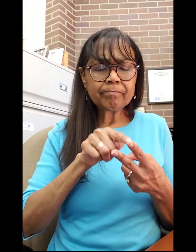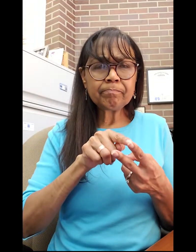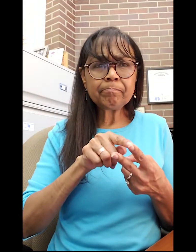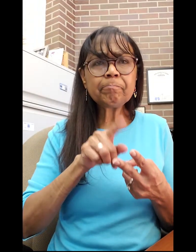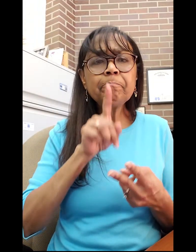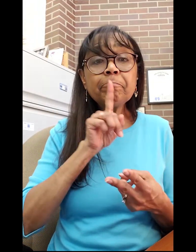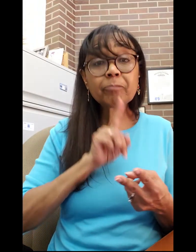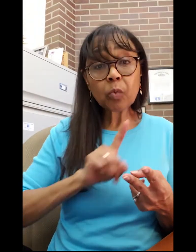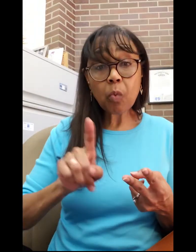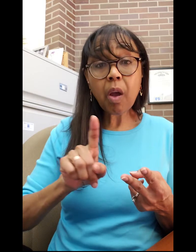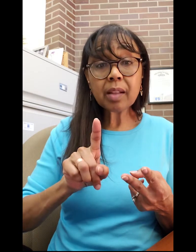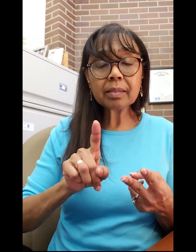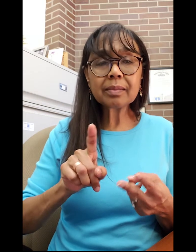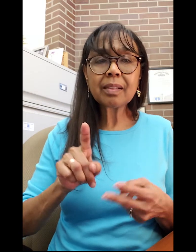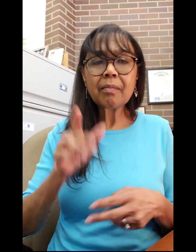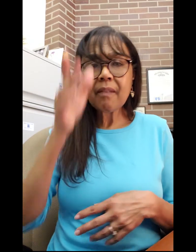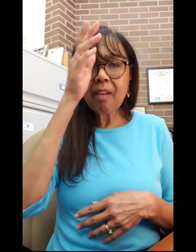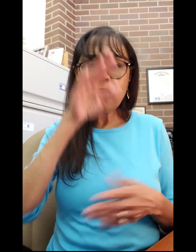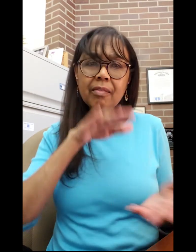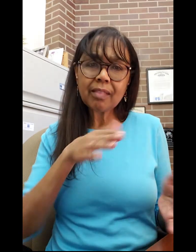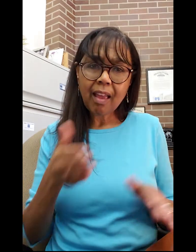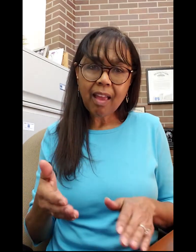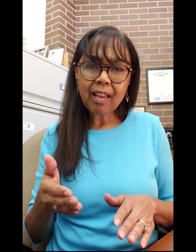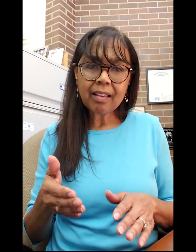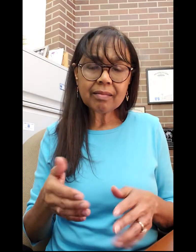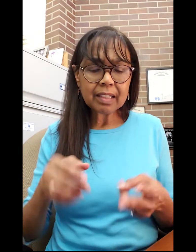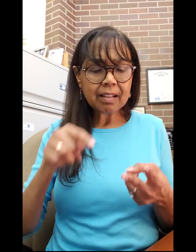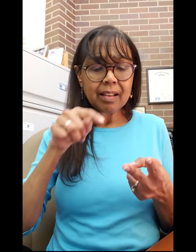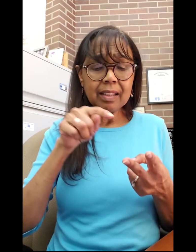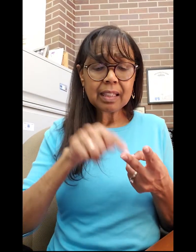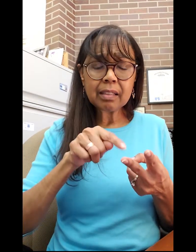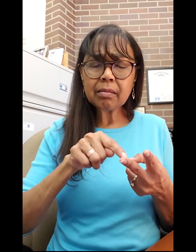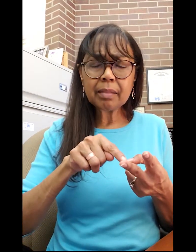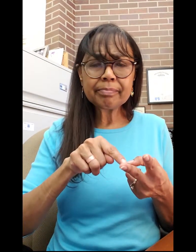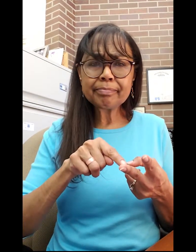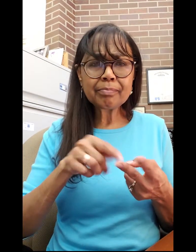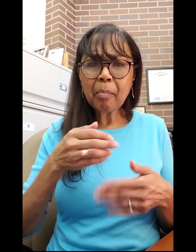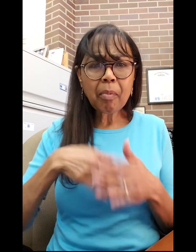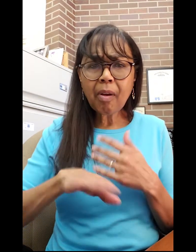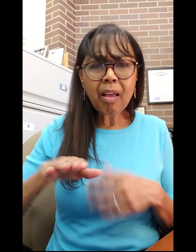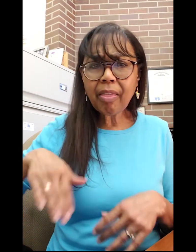Ilea was a year old when my father passed away.